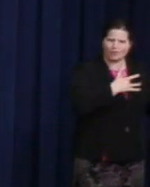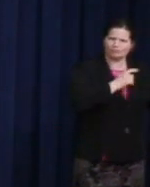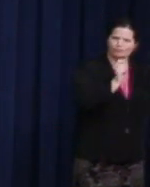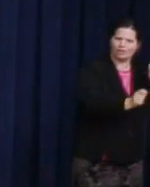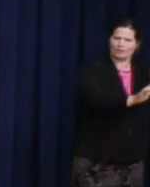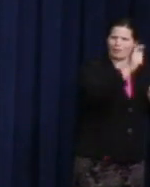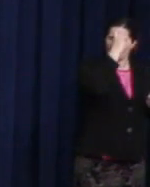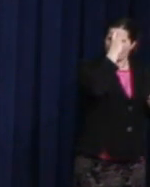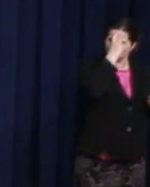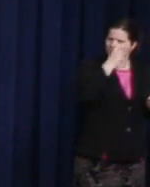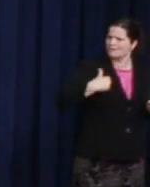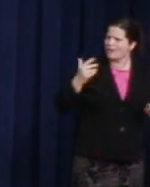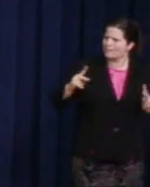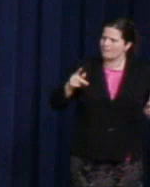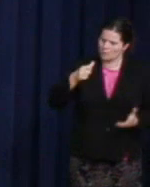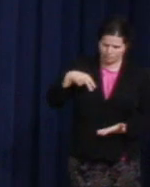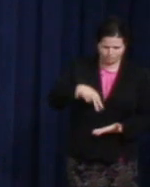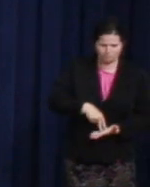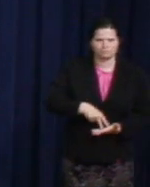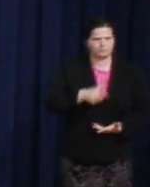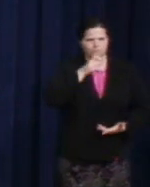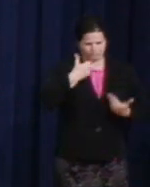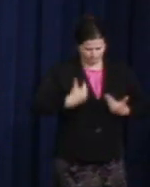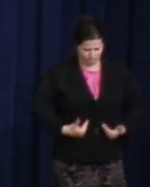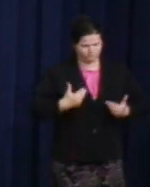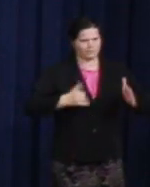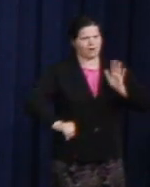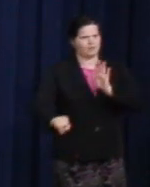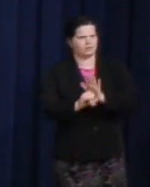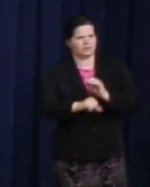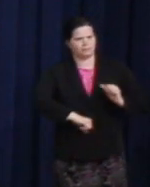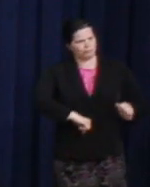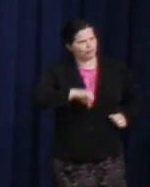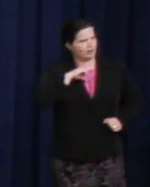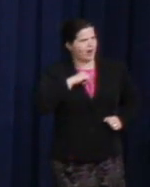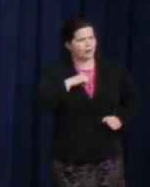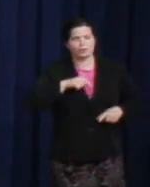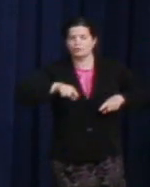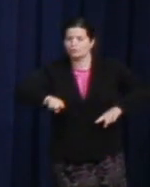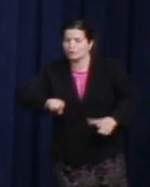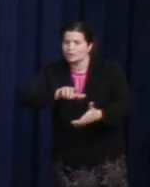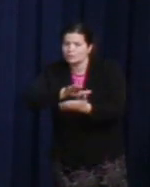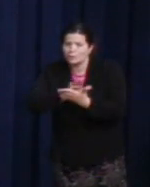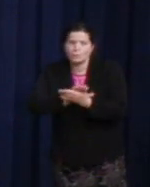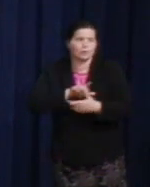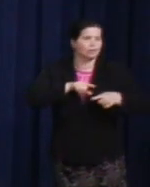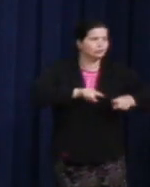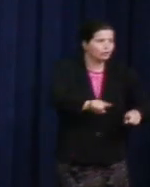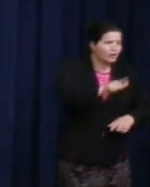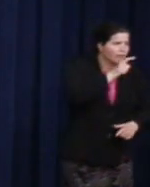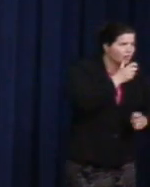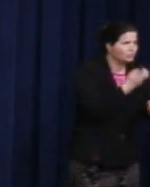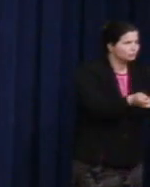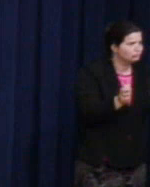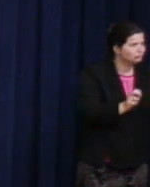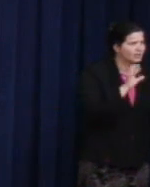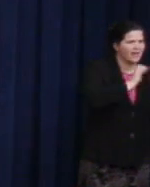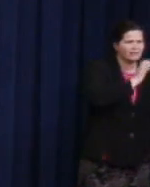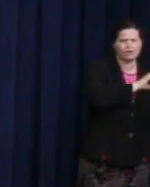in schoolyards and in lunchroom cafeterias, and not only standing up for themselves but embracing other people who are different.